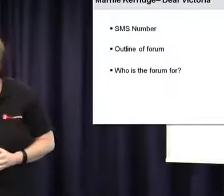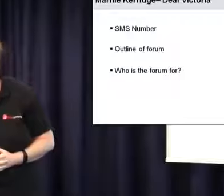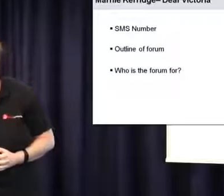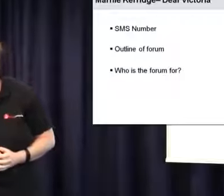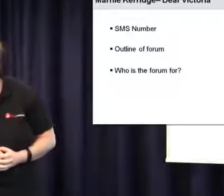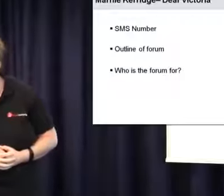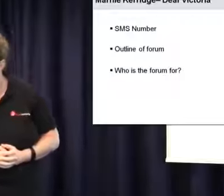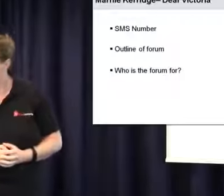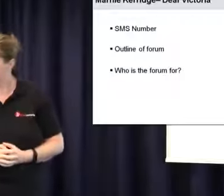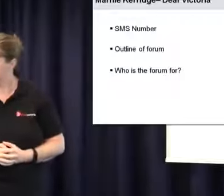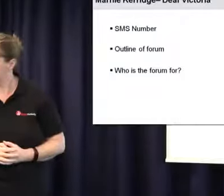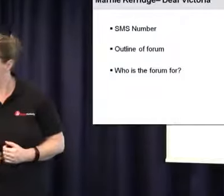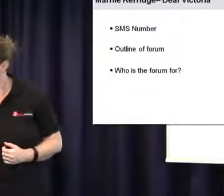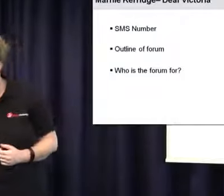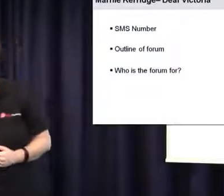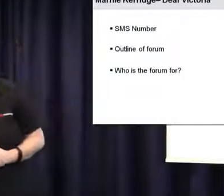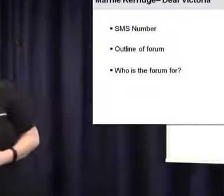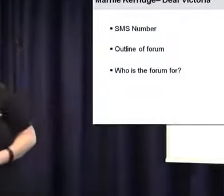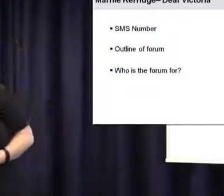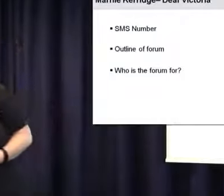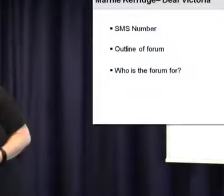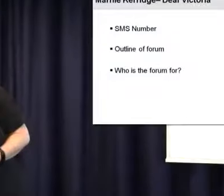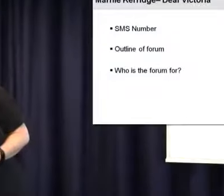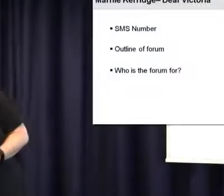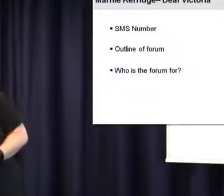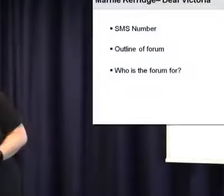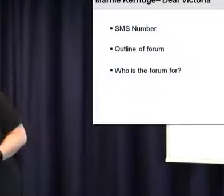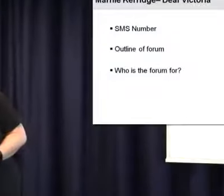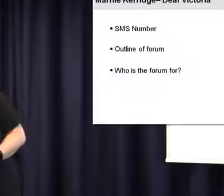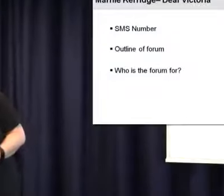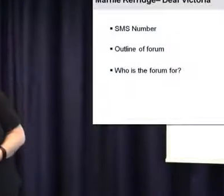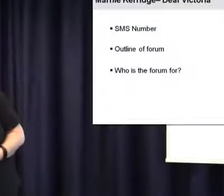that it's important that you recognise that parents and carers are given the opportunity